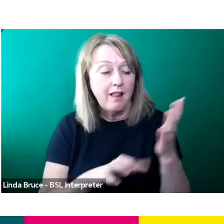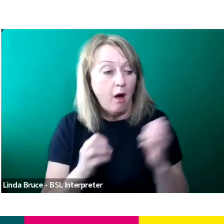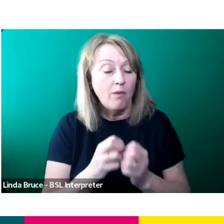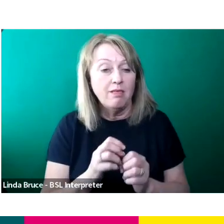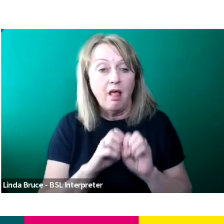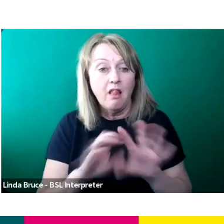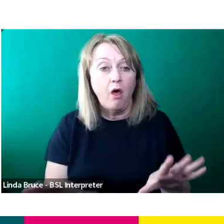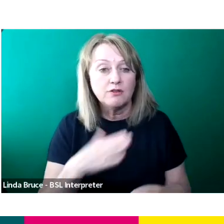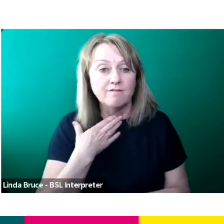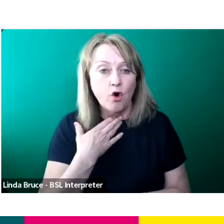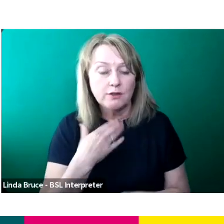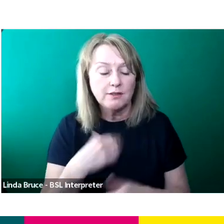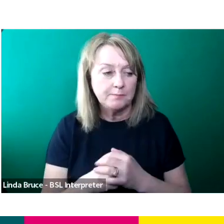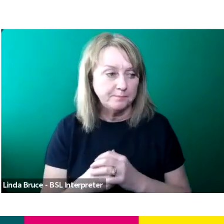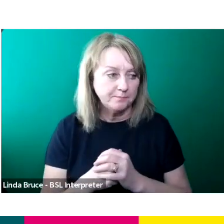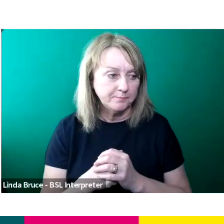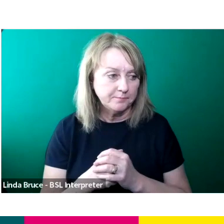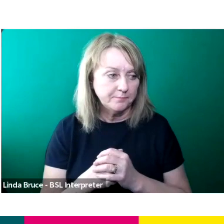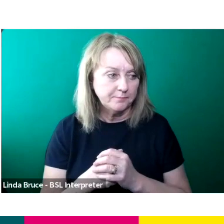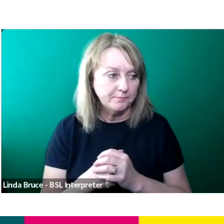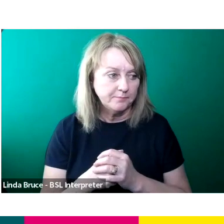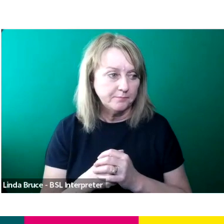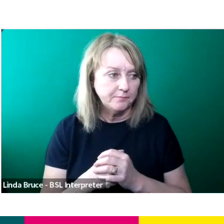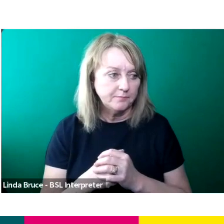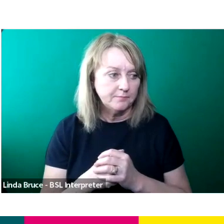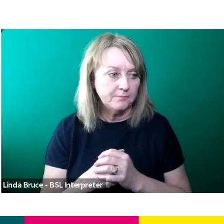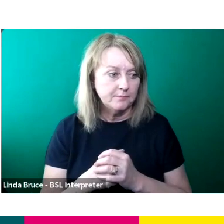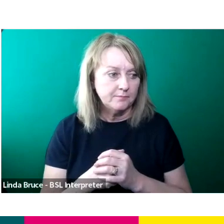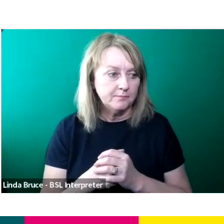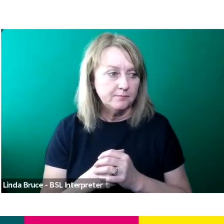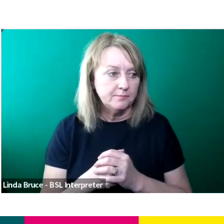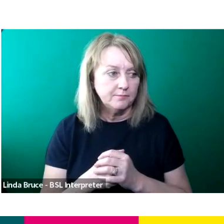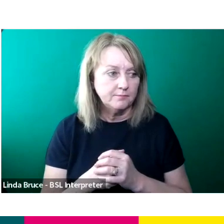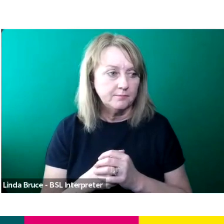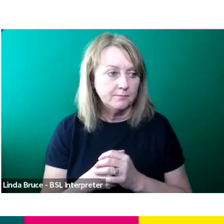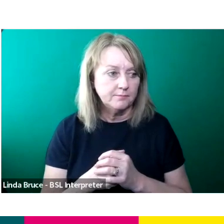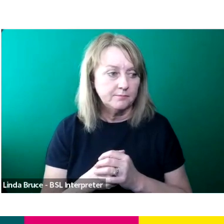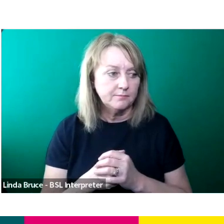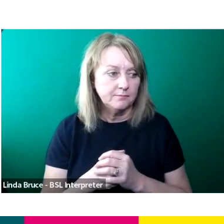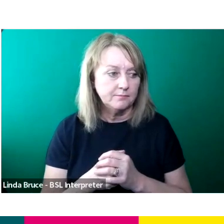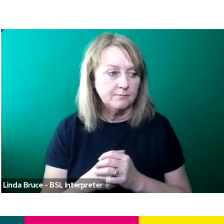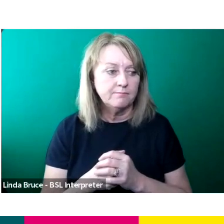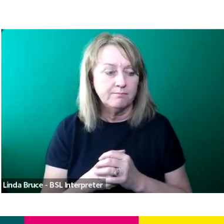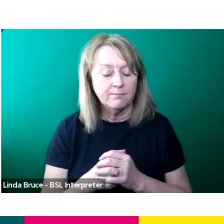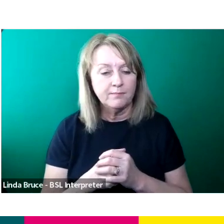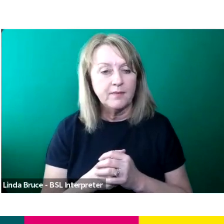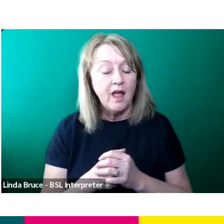“In the last 12 months there are some things that we've achieved that I'm really, really proud of.